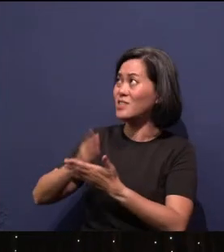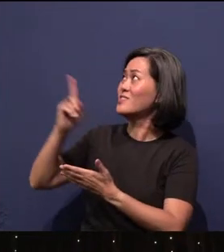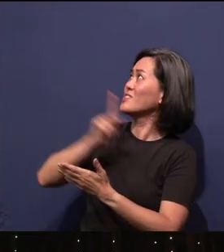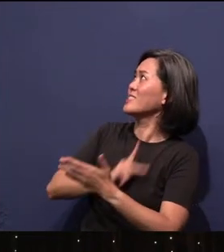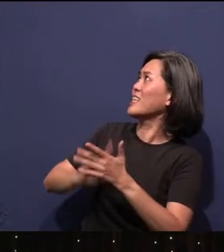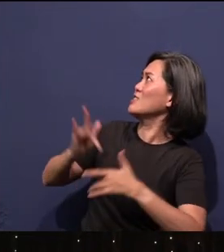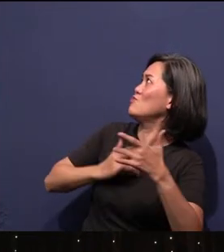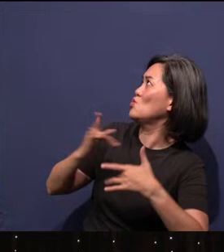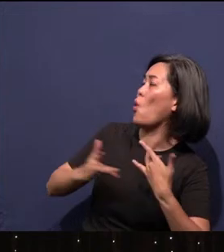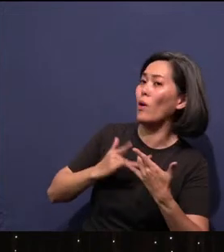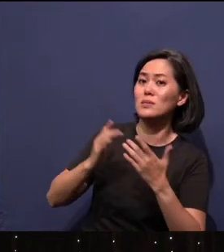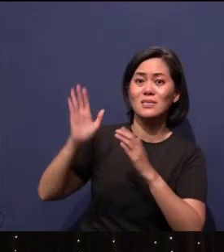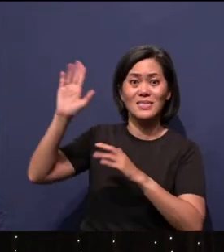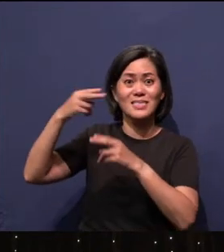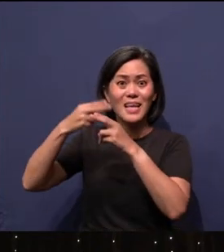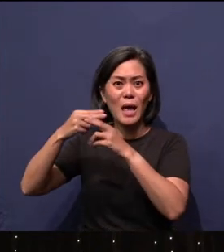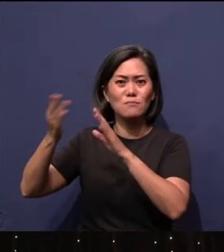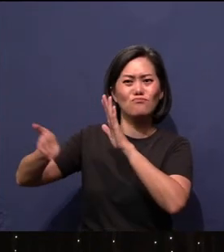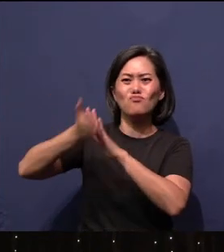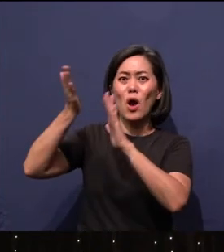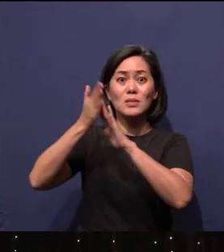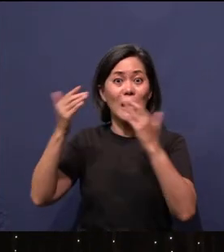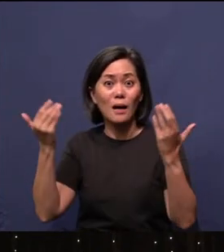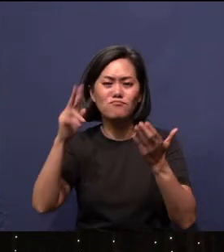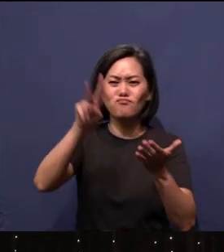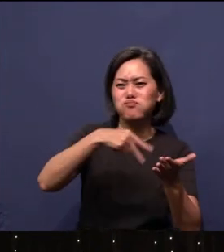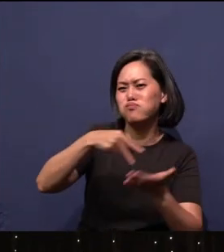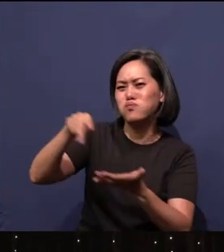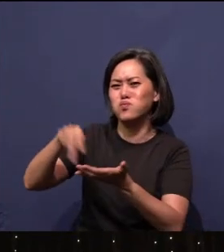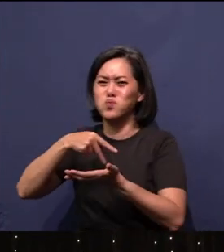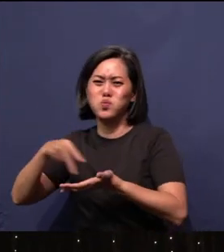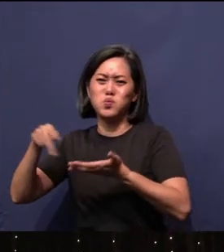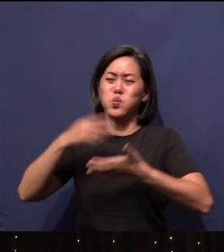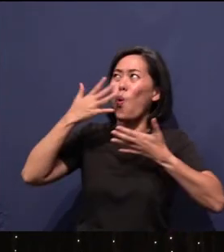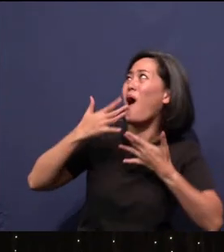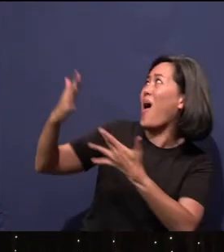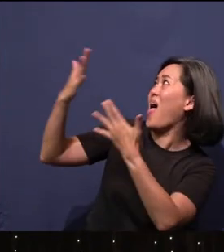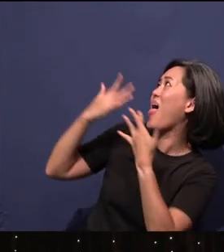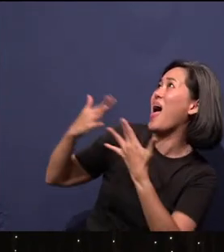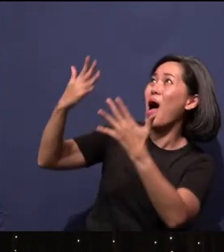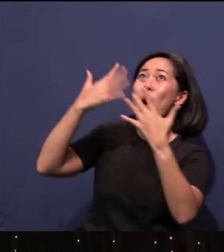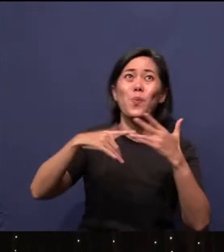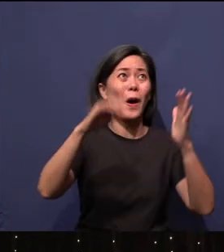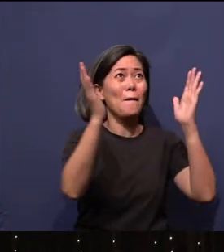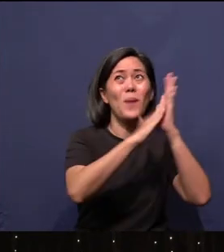They shall praise His name with dancing. They shall sing praises to Him with tambourine and lyre.